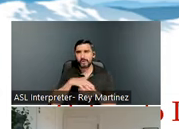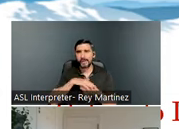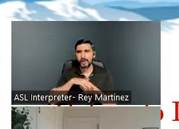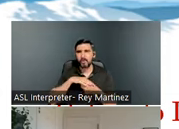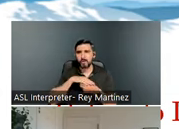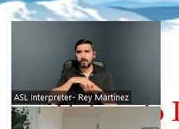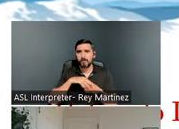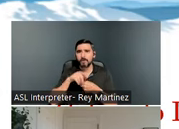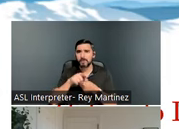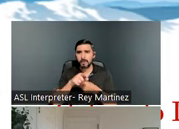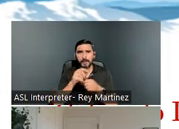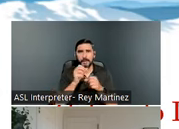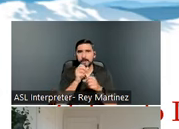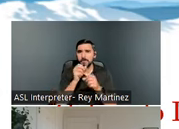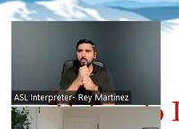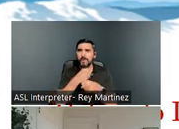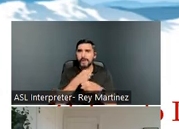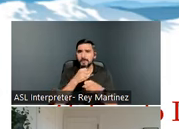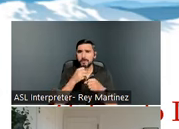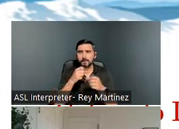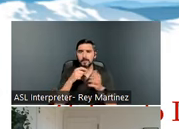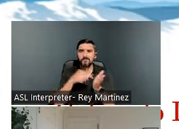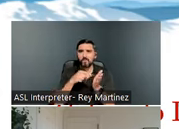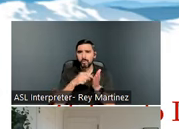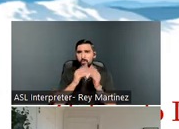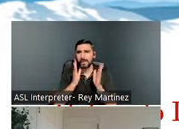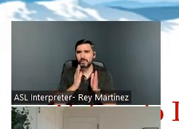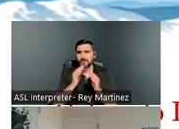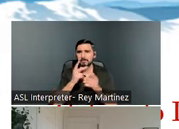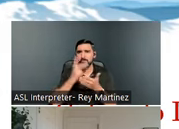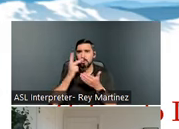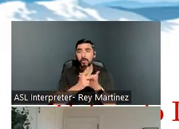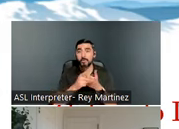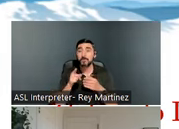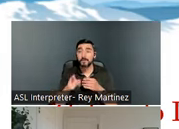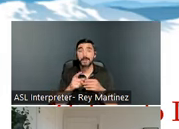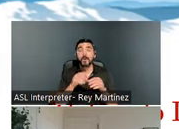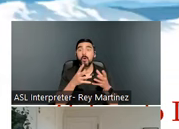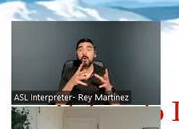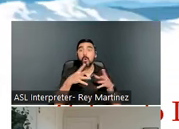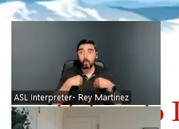affordable housing programs in the Denver area. They actually own the property, and they are our